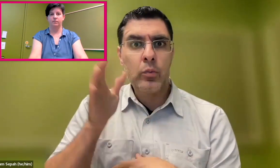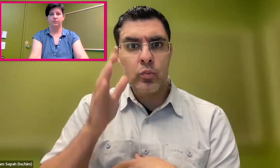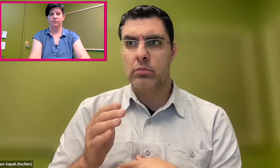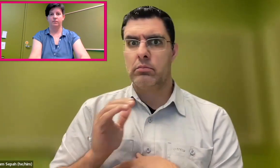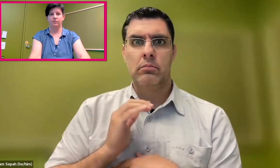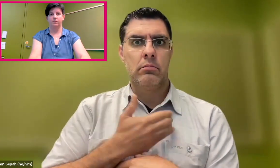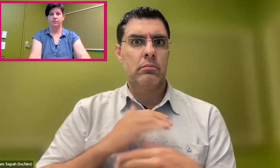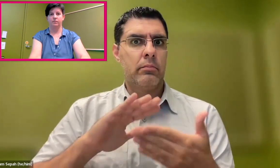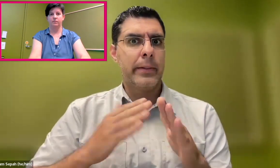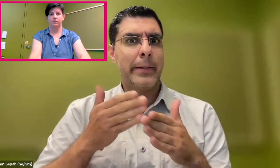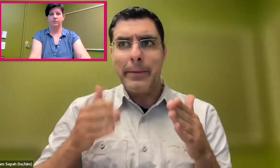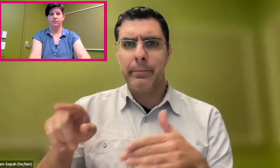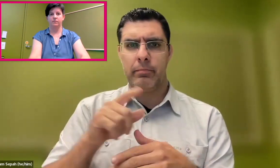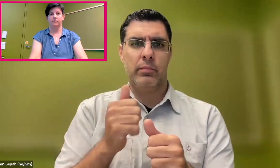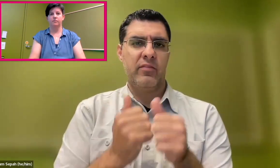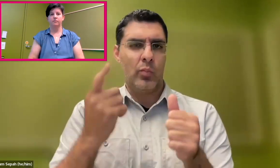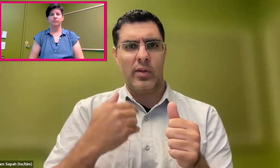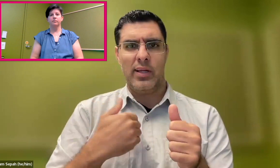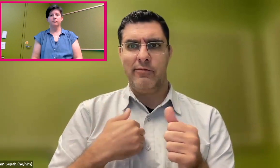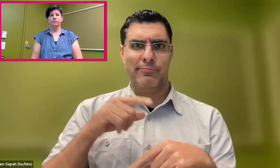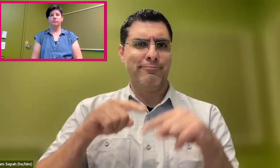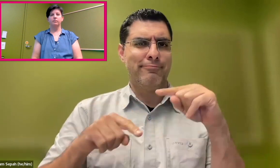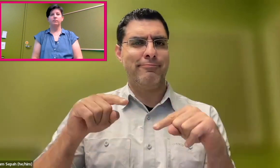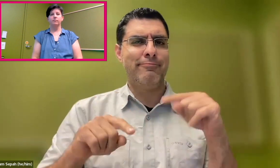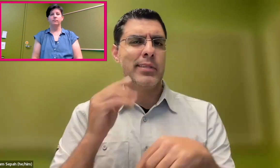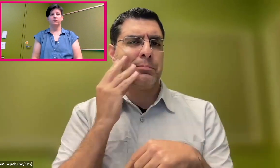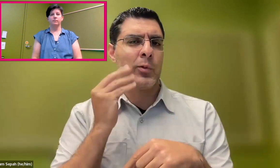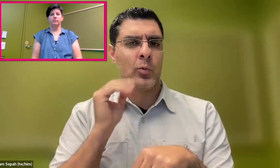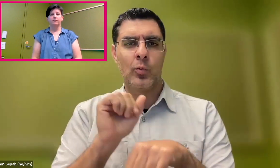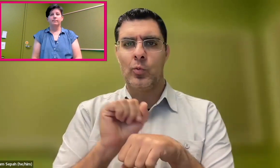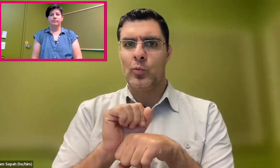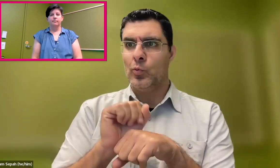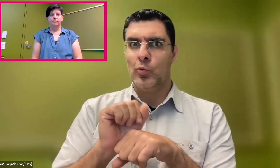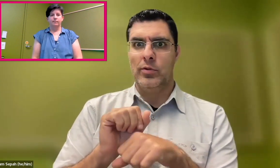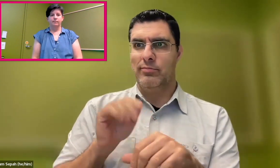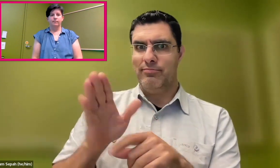I saw my parents growing up, and people in our community,